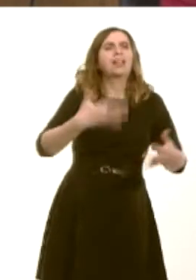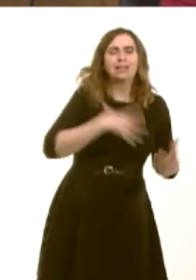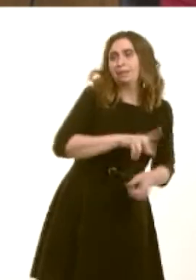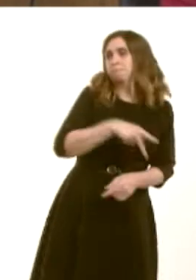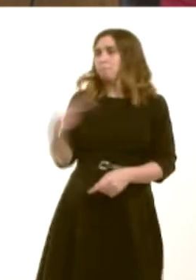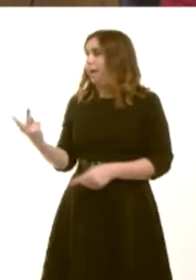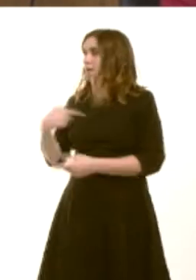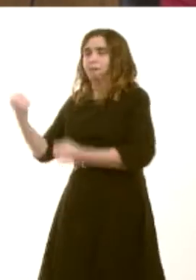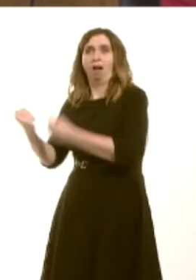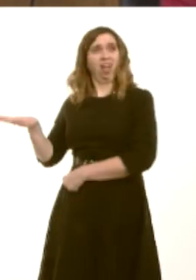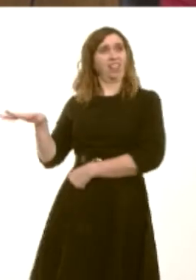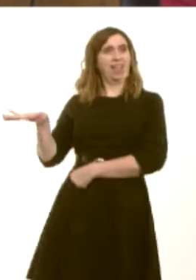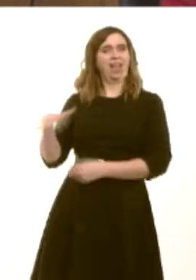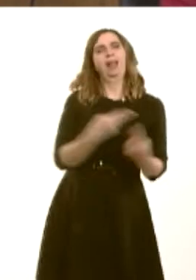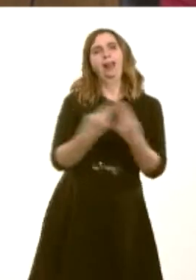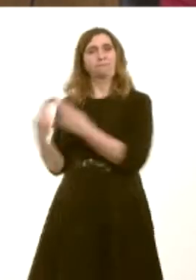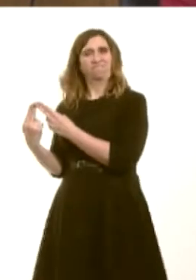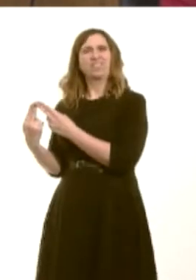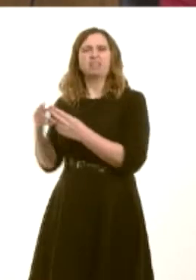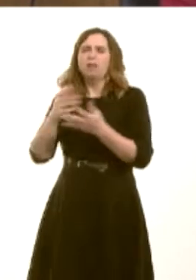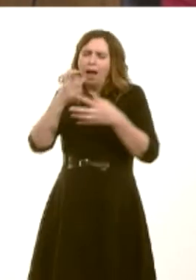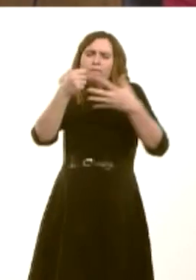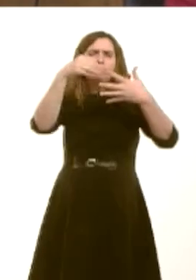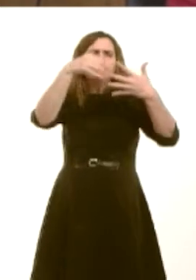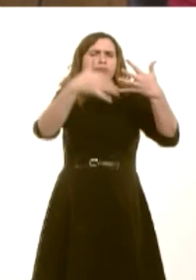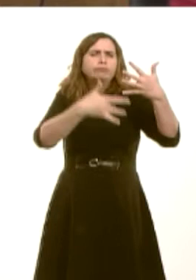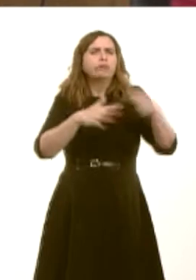of services that are offered by the ambulance service in a non-emergency context.